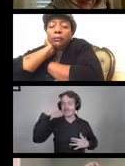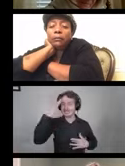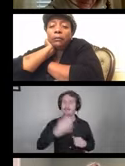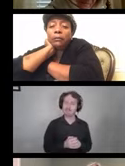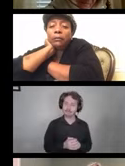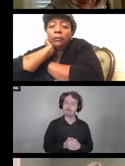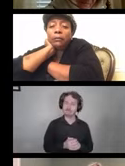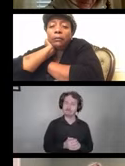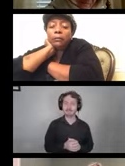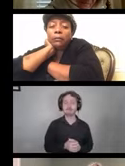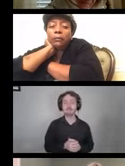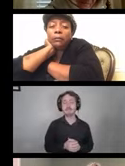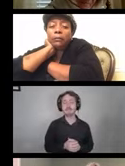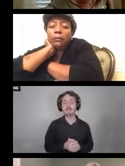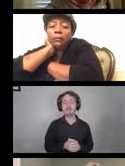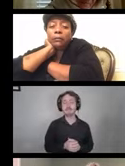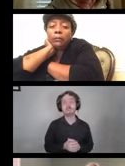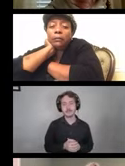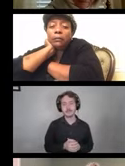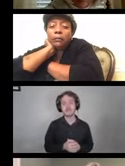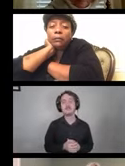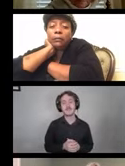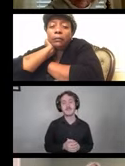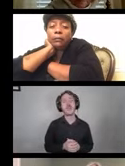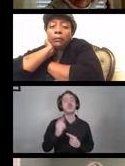So when thinking about all of this,